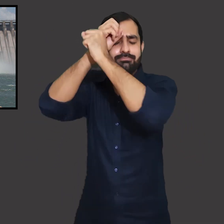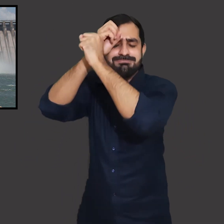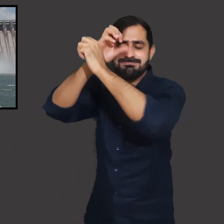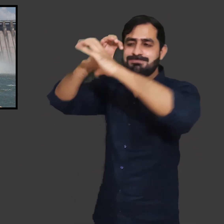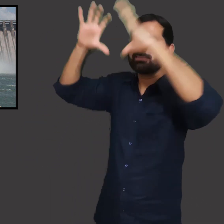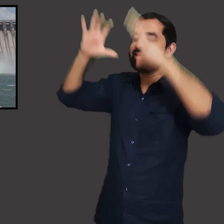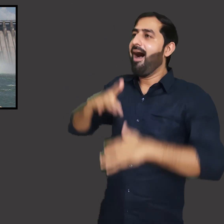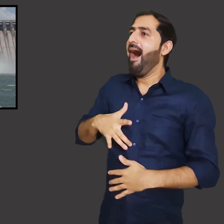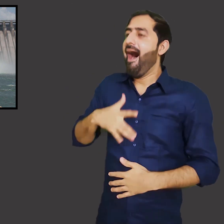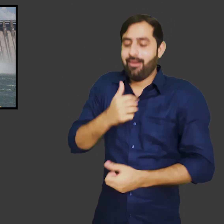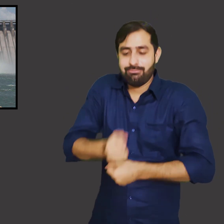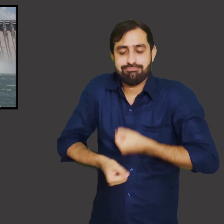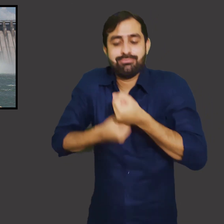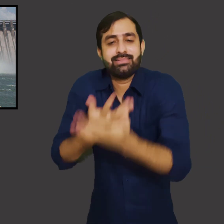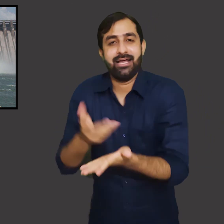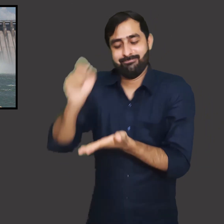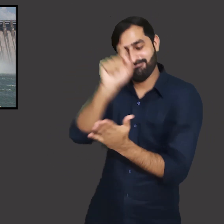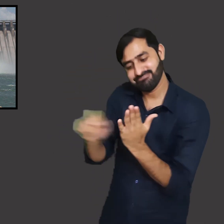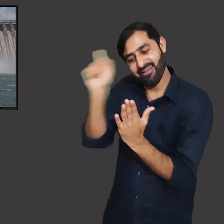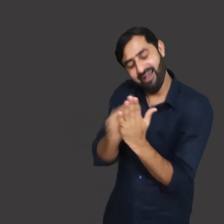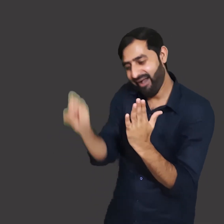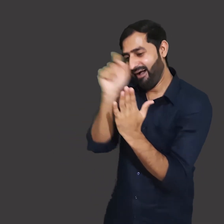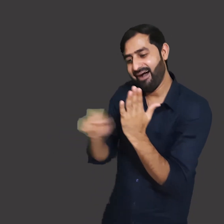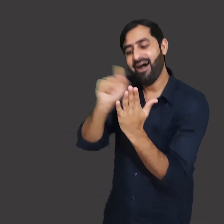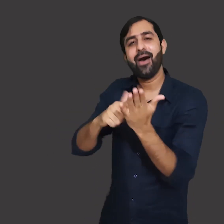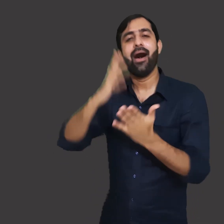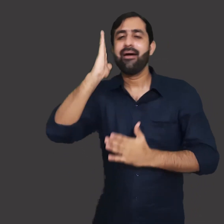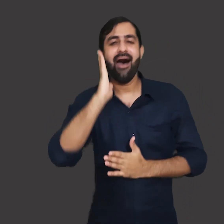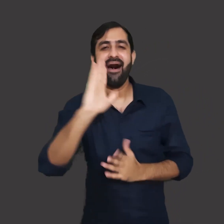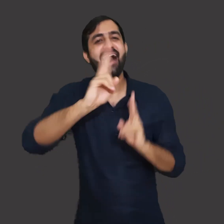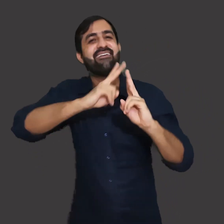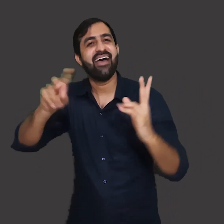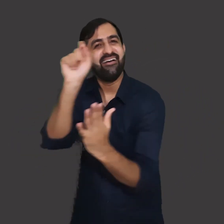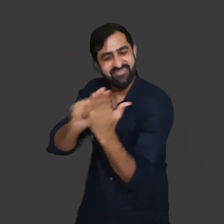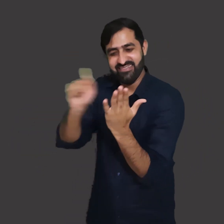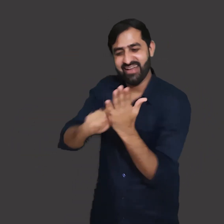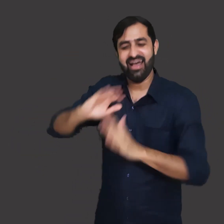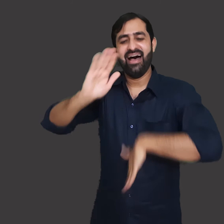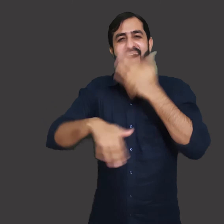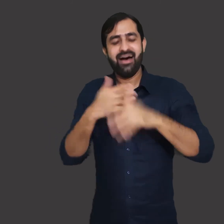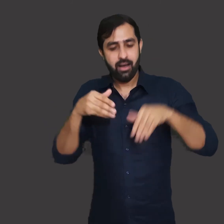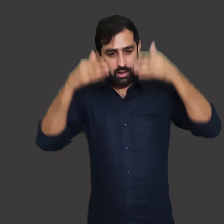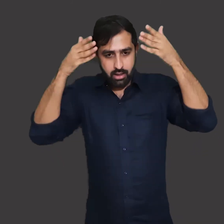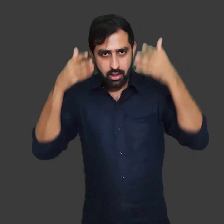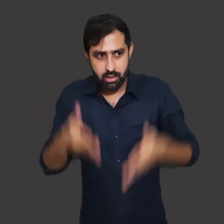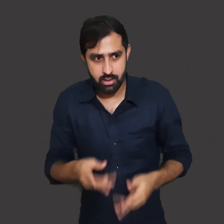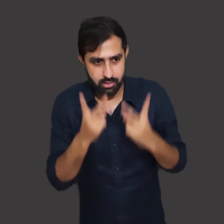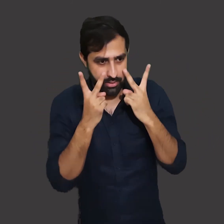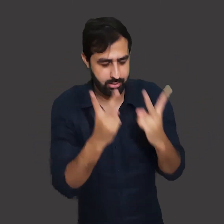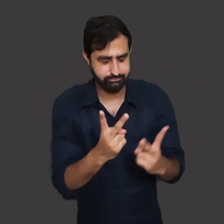and they wrote poetry in praise and appreciation of these huge dams. But today,